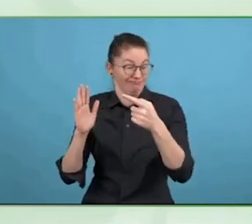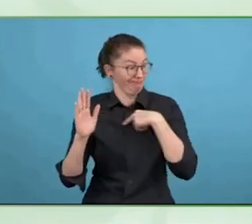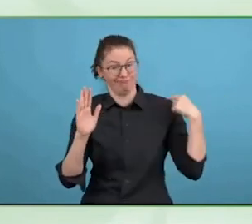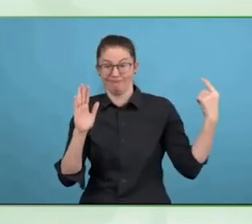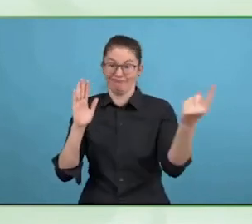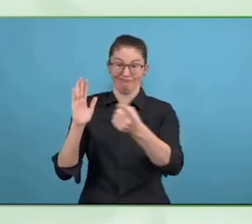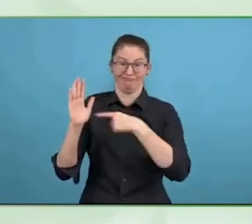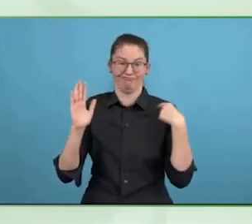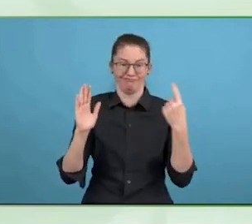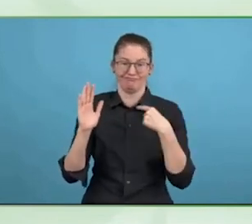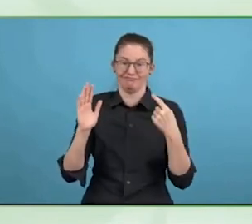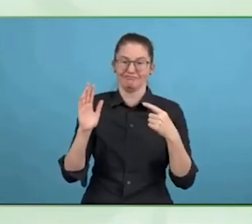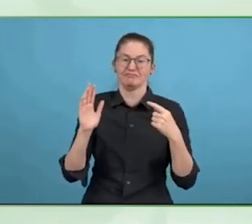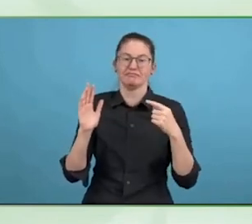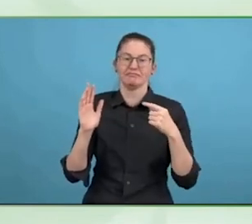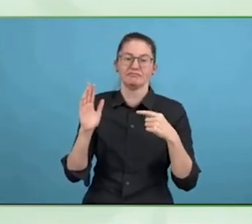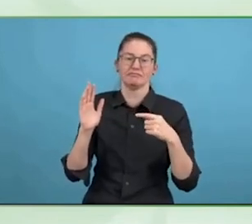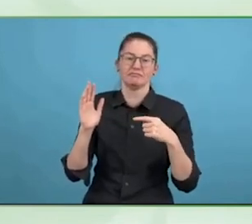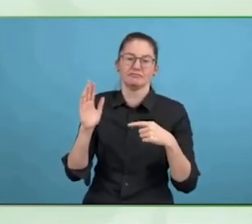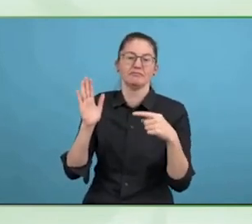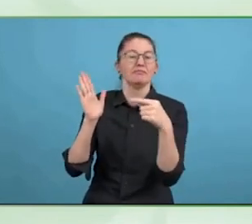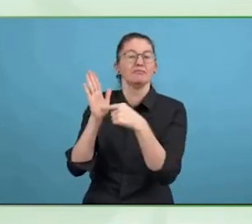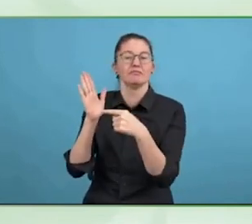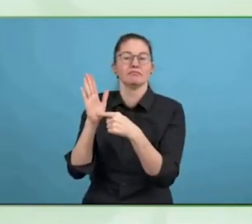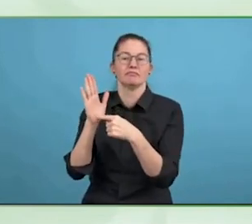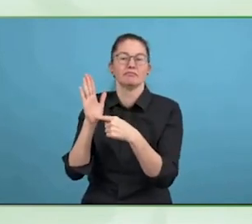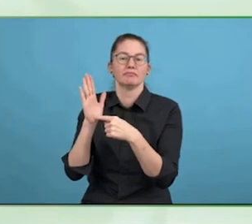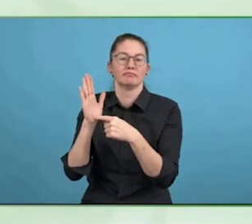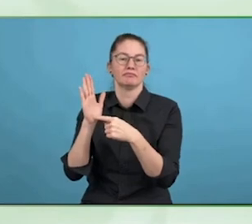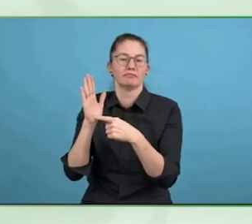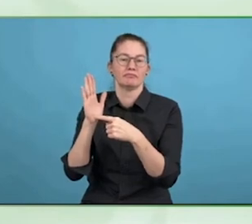Sometimes it is necessary to help people understand how important it is.